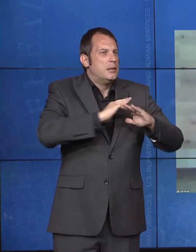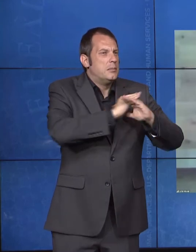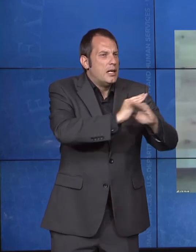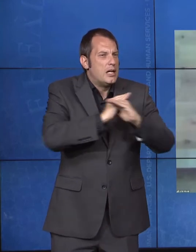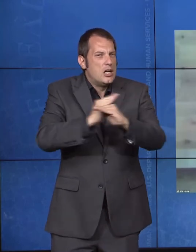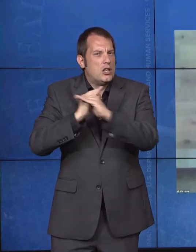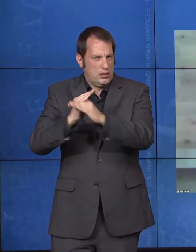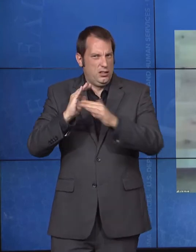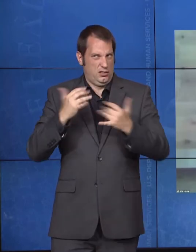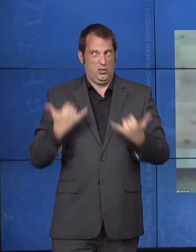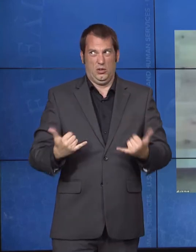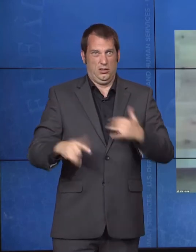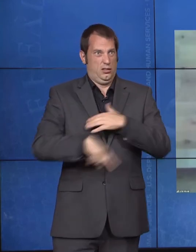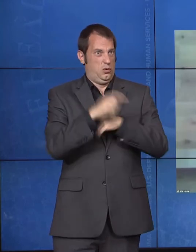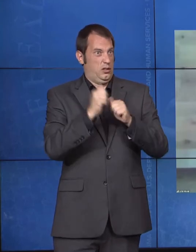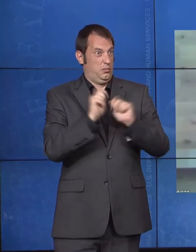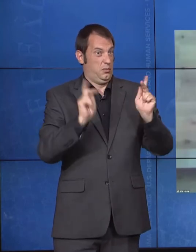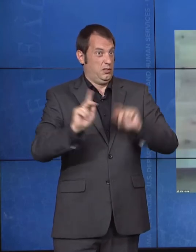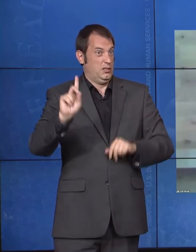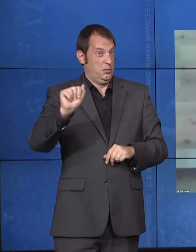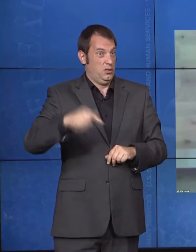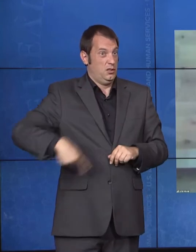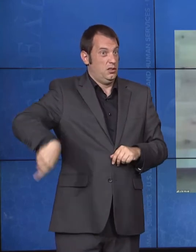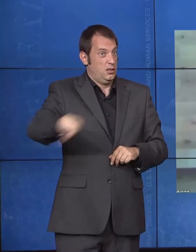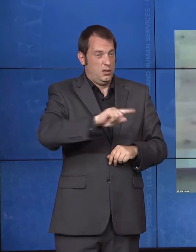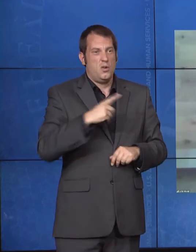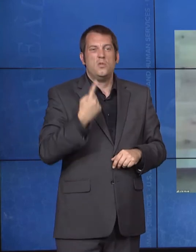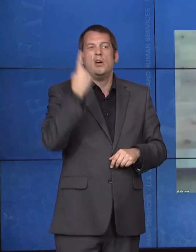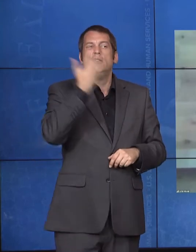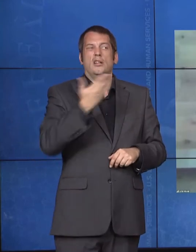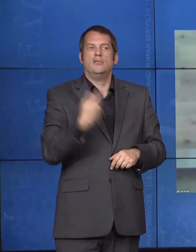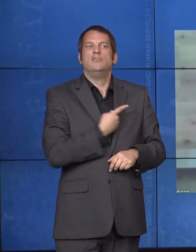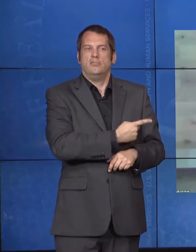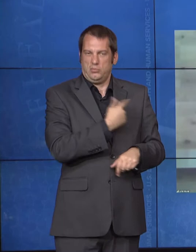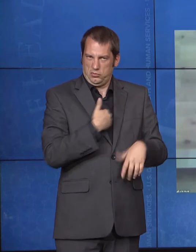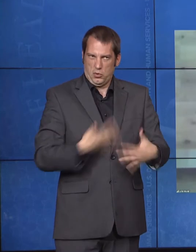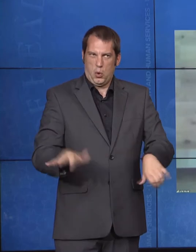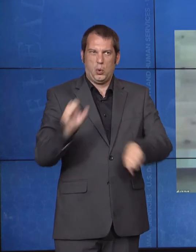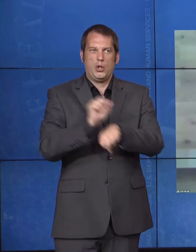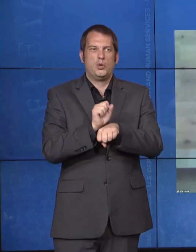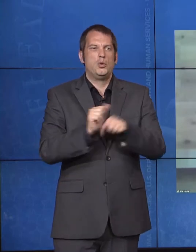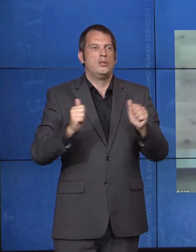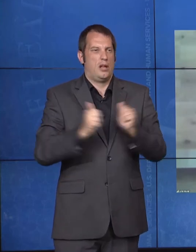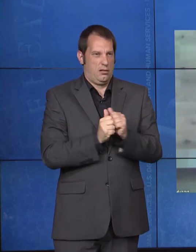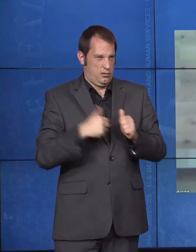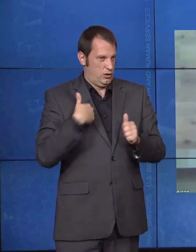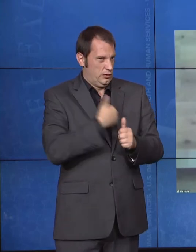and really examined quite a bit over the last couple of years, is the true need to better